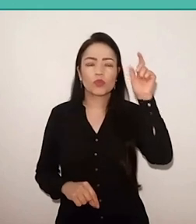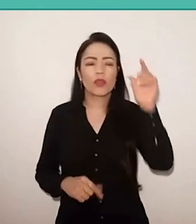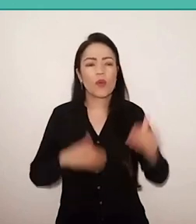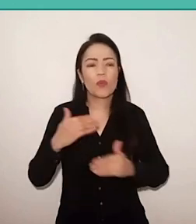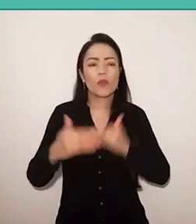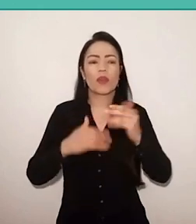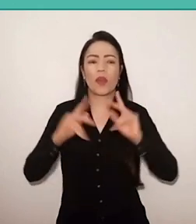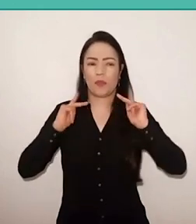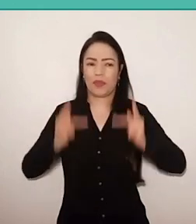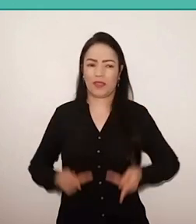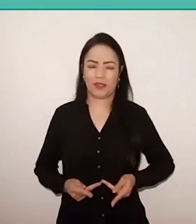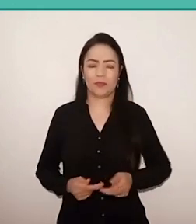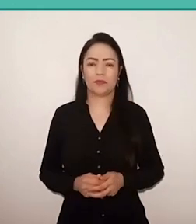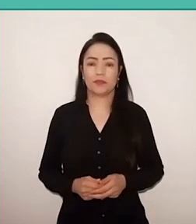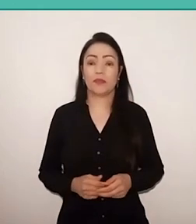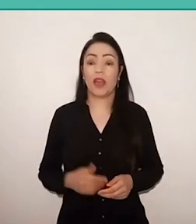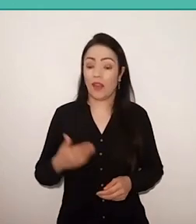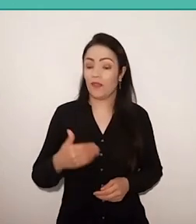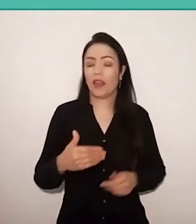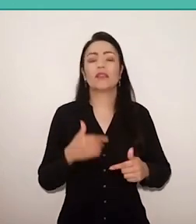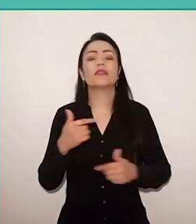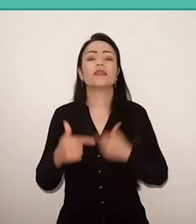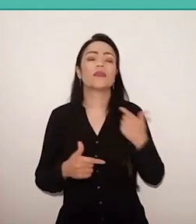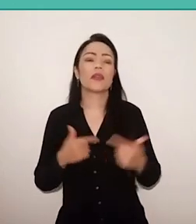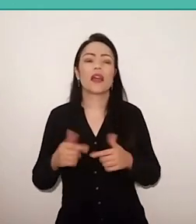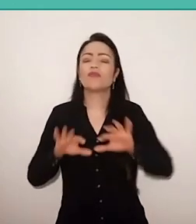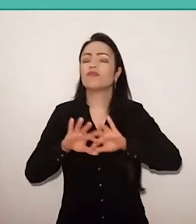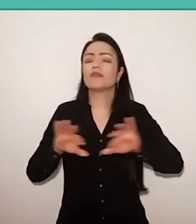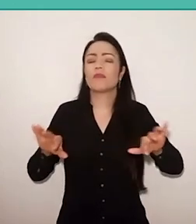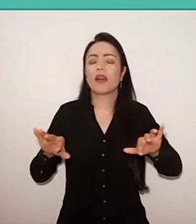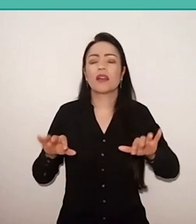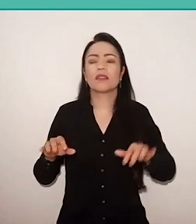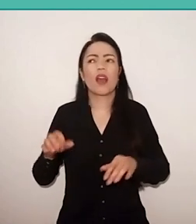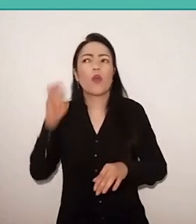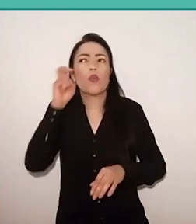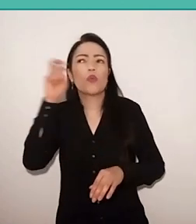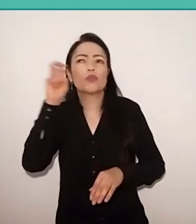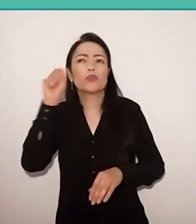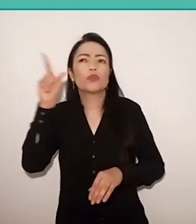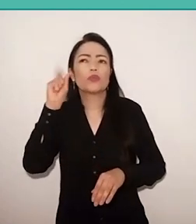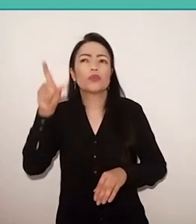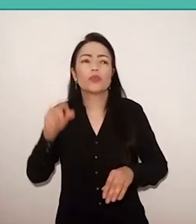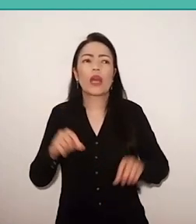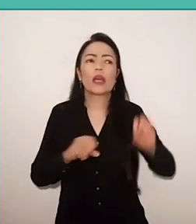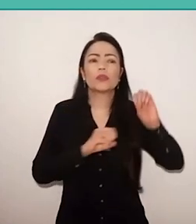He will work on the movements… does not separate culture from education, he will work at Popular Culture Movement,